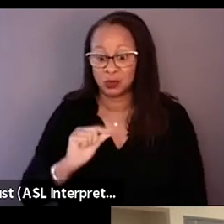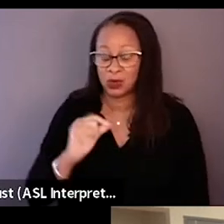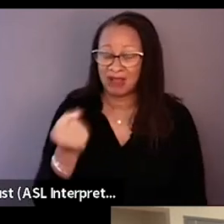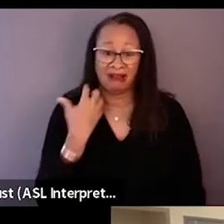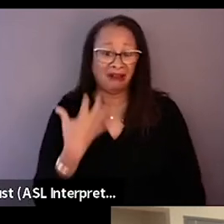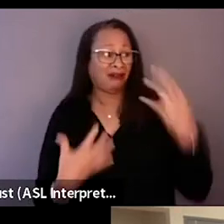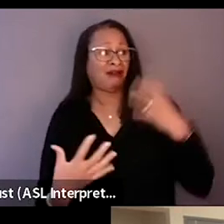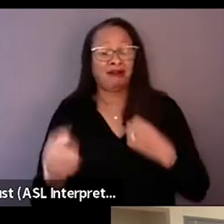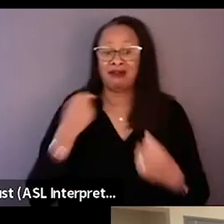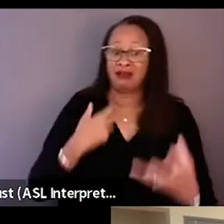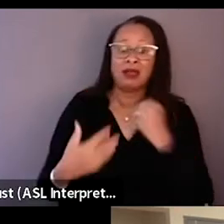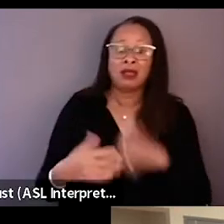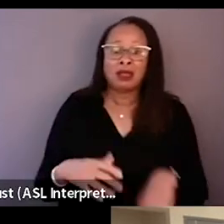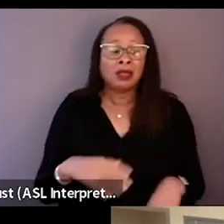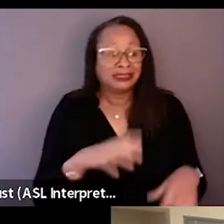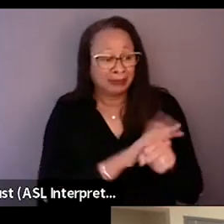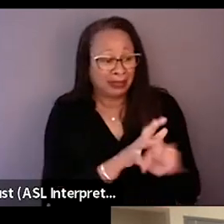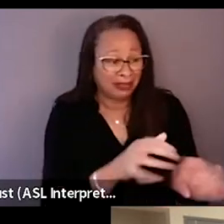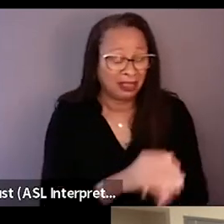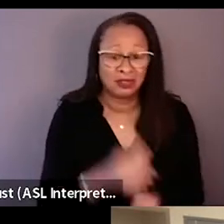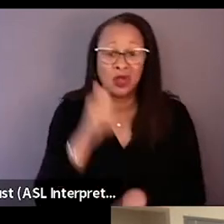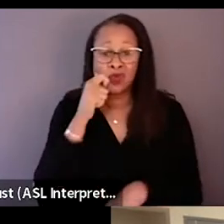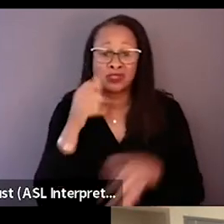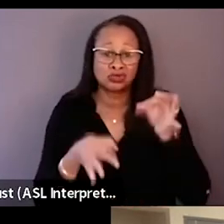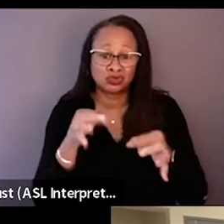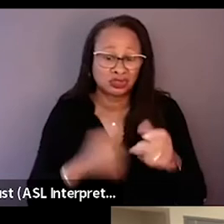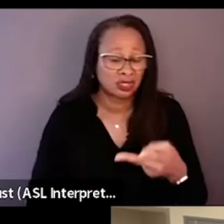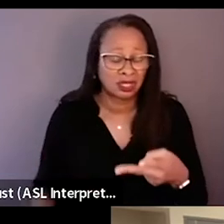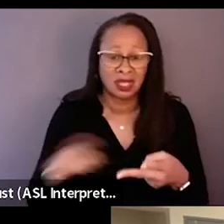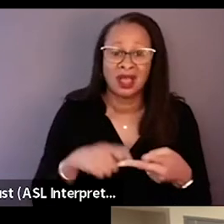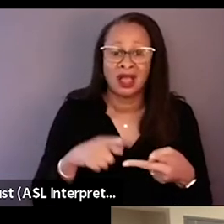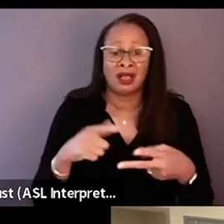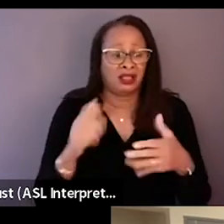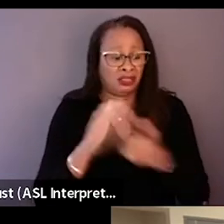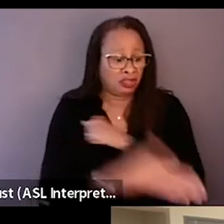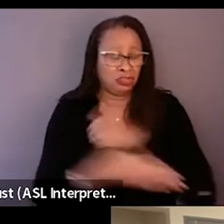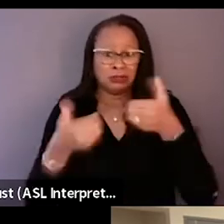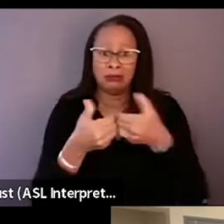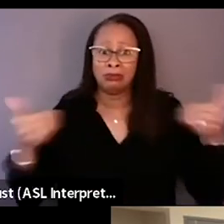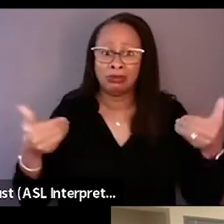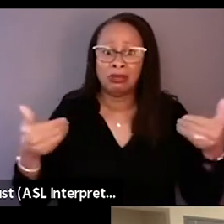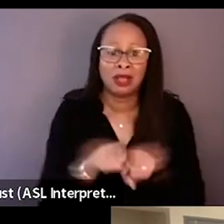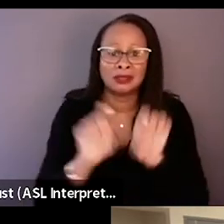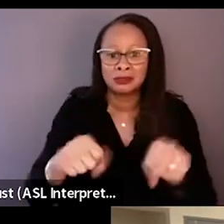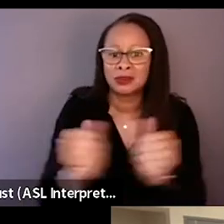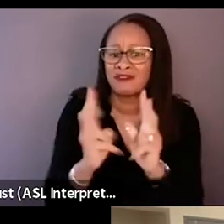a pandemic, racial reckoning, a country like as divided as ever with the very important election.